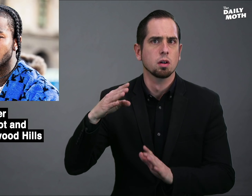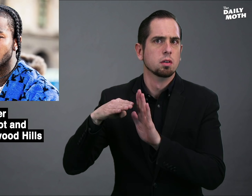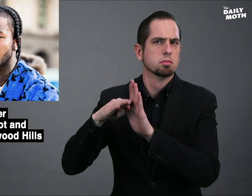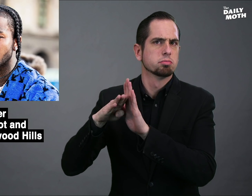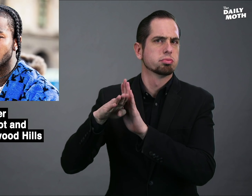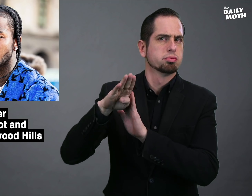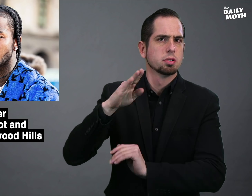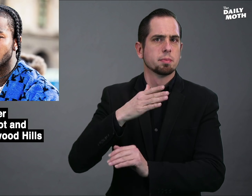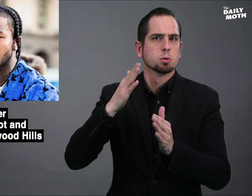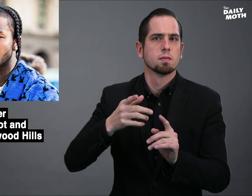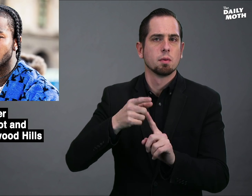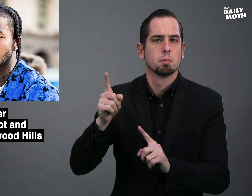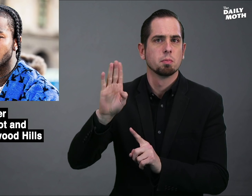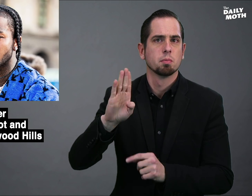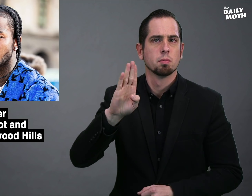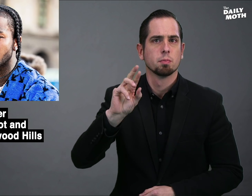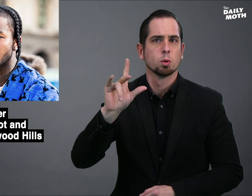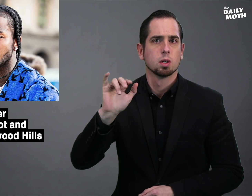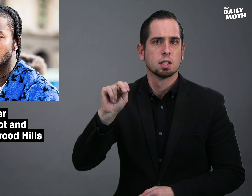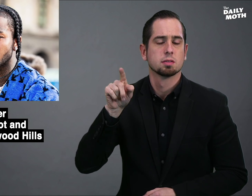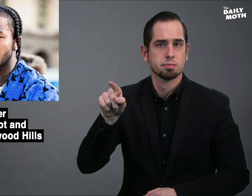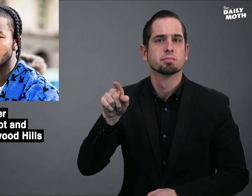who was a rising musician from Brooklyn,